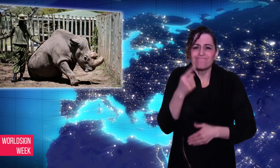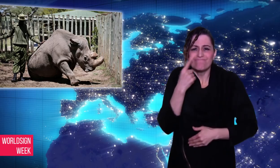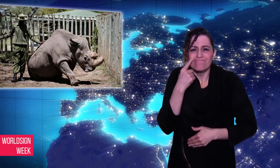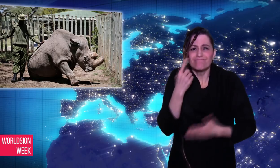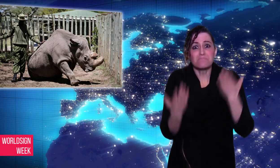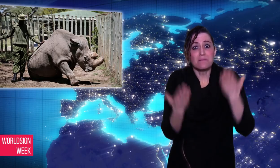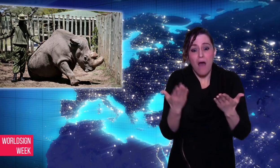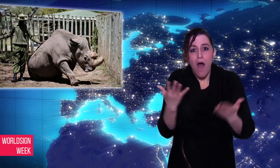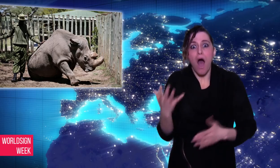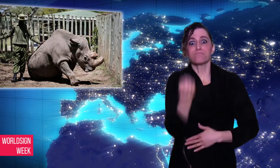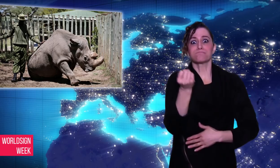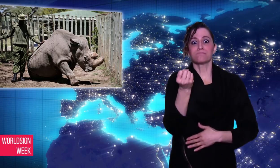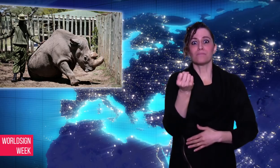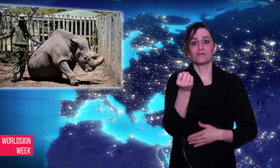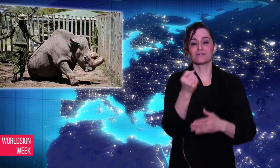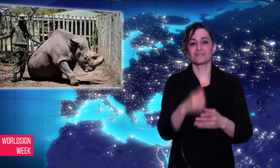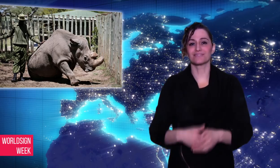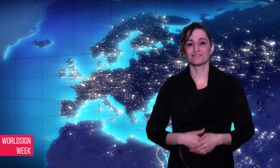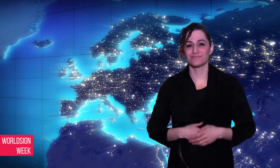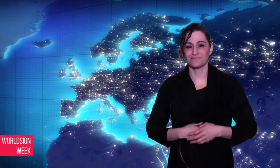the veterinarian at the Kenya conservancy.